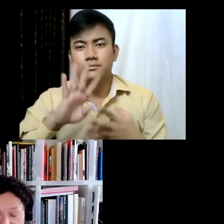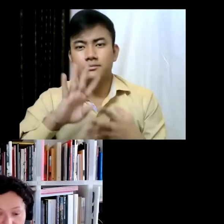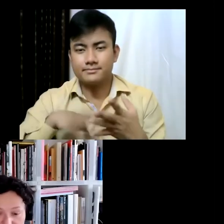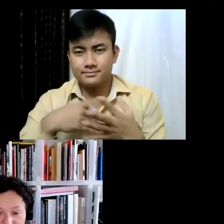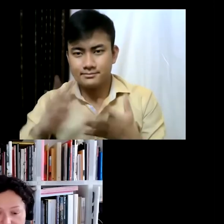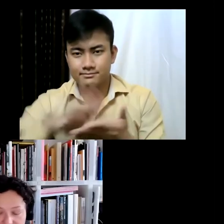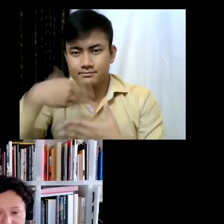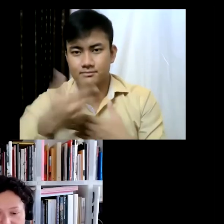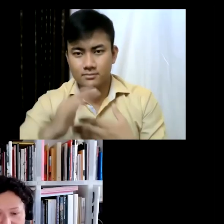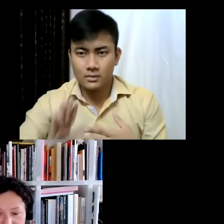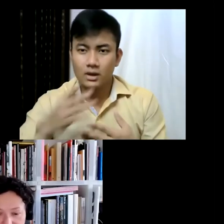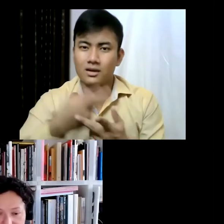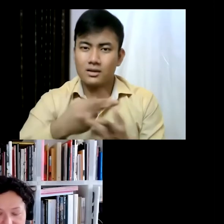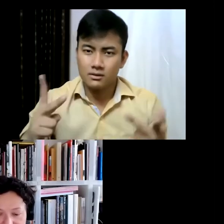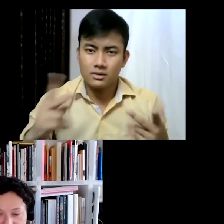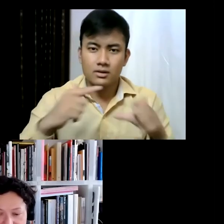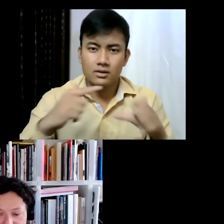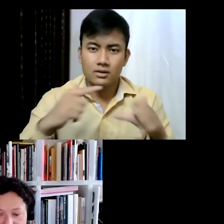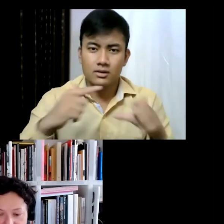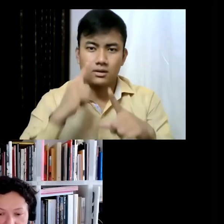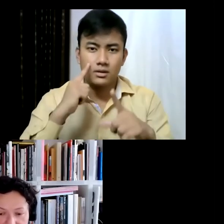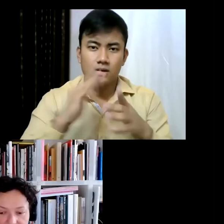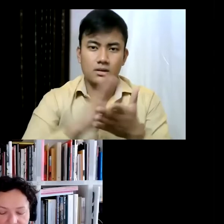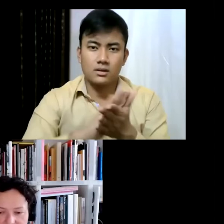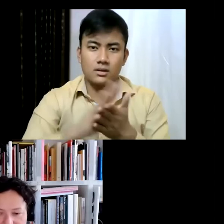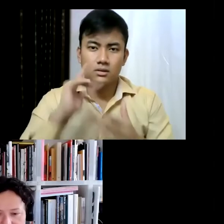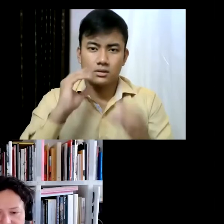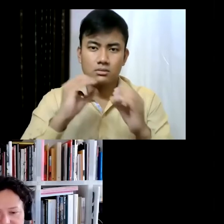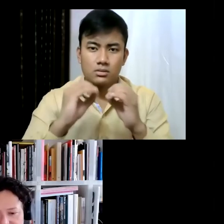has been shuffled around, so I think it's also going to be Manifest,